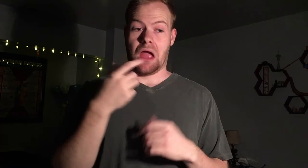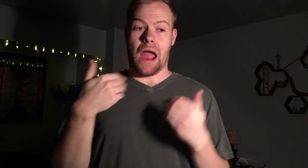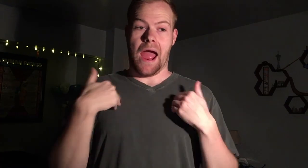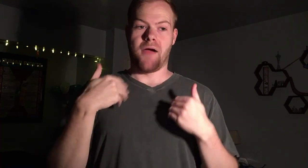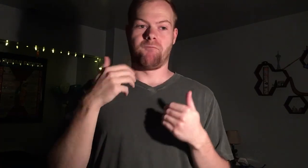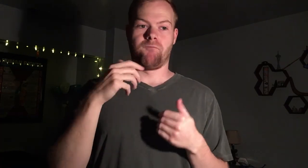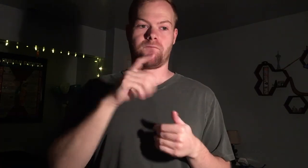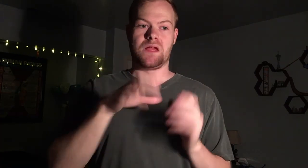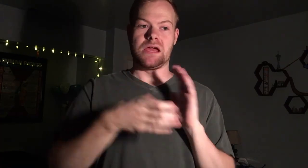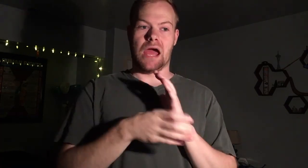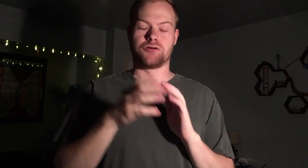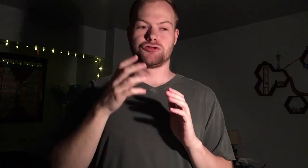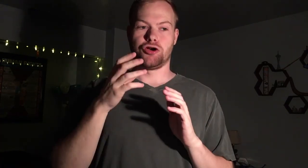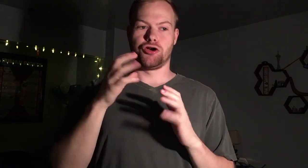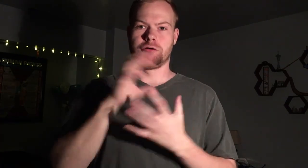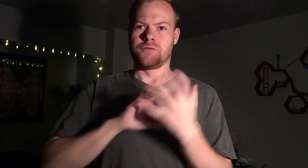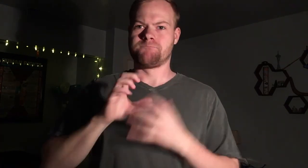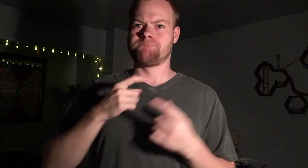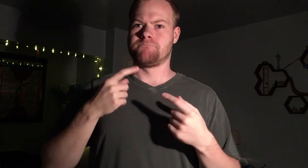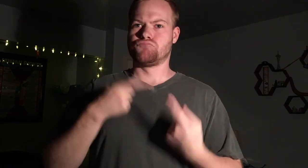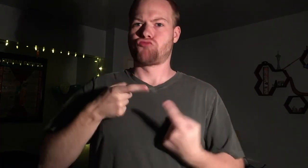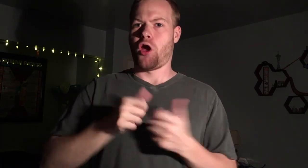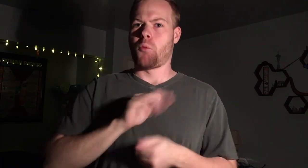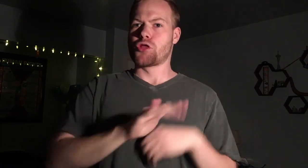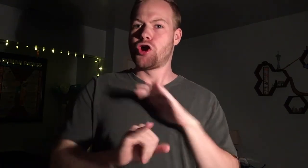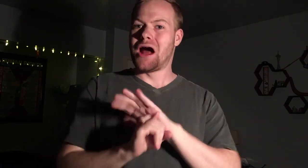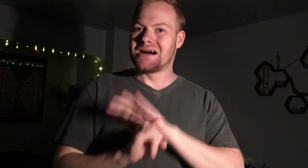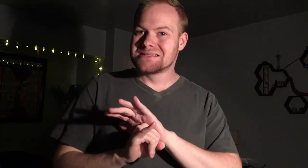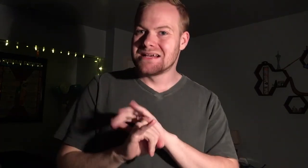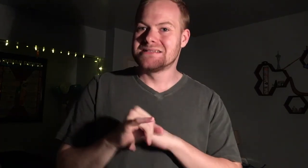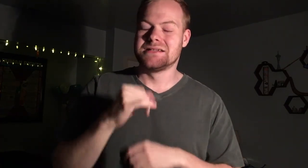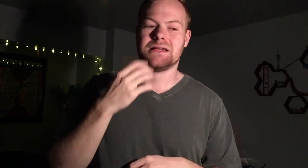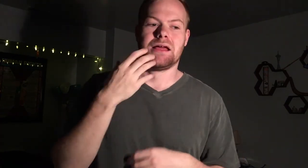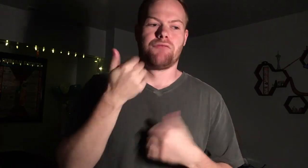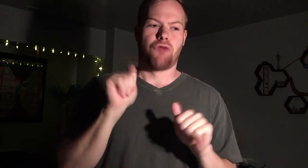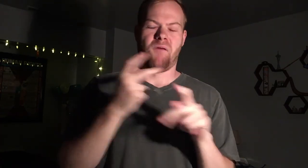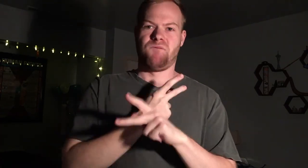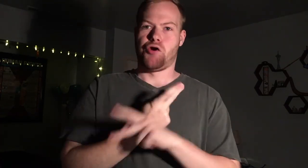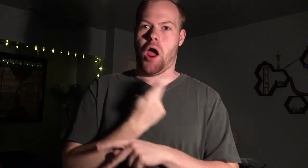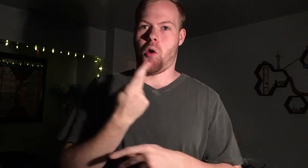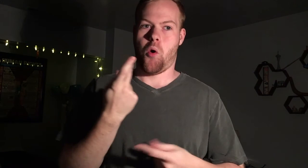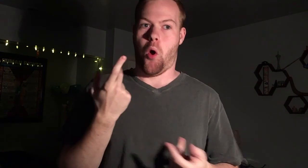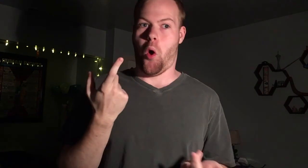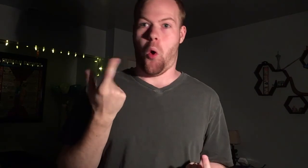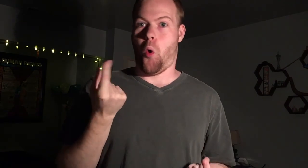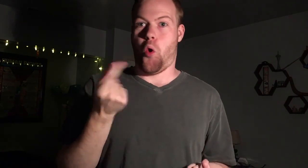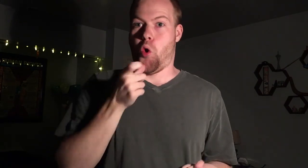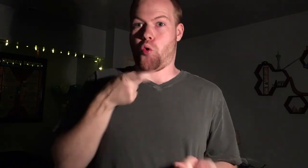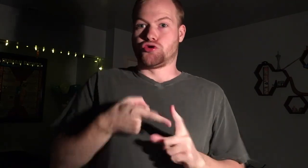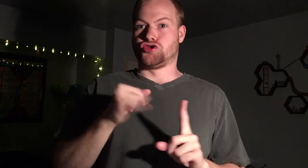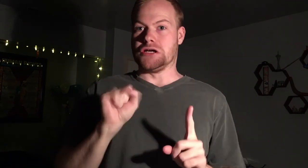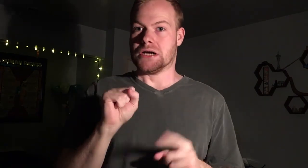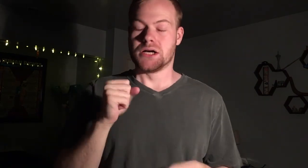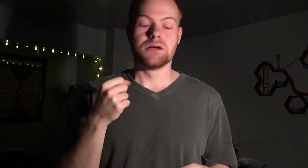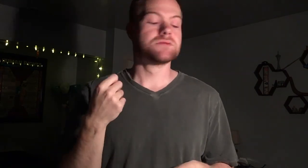It has a character that's confused, struggling with their identity, trying to figure out who she is,